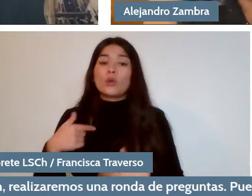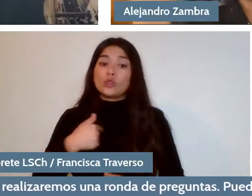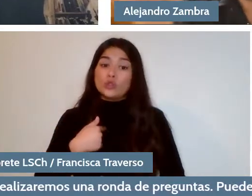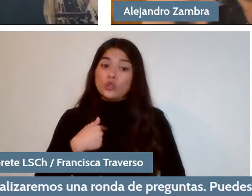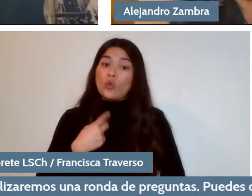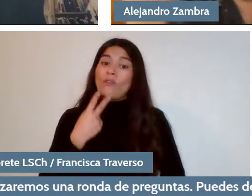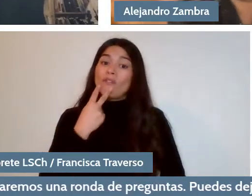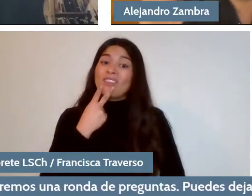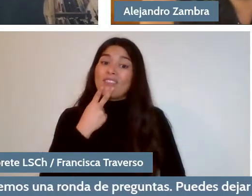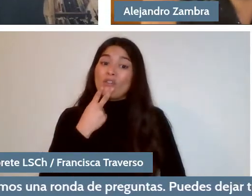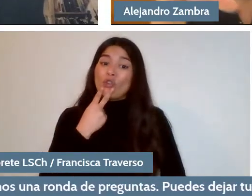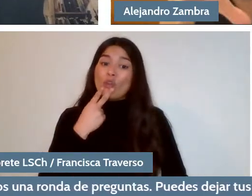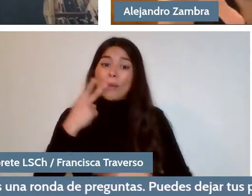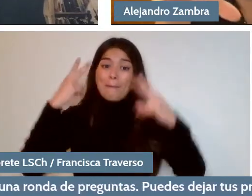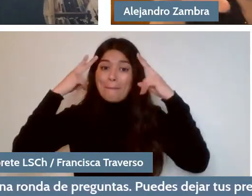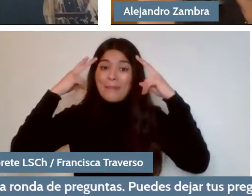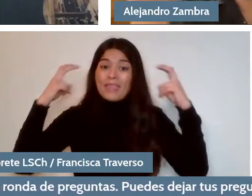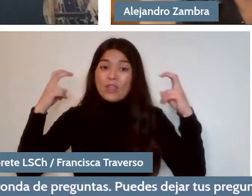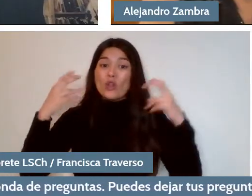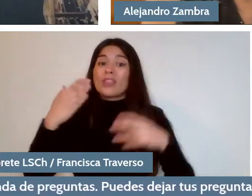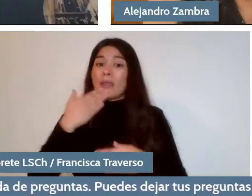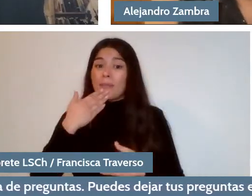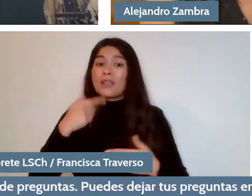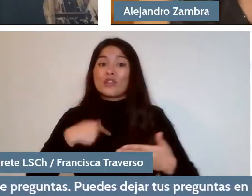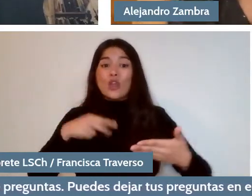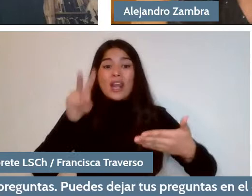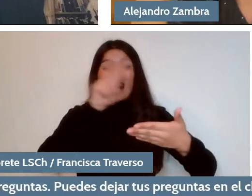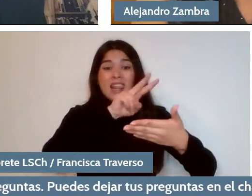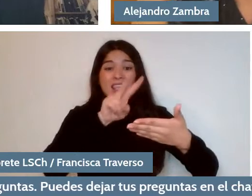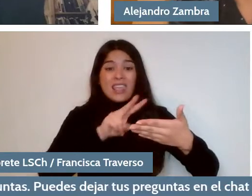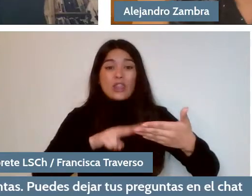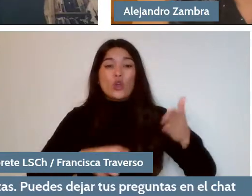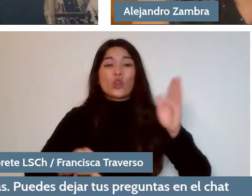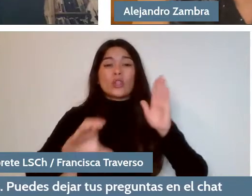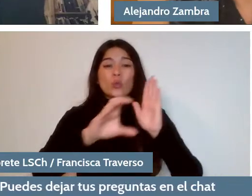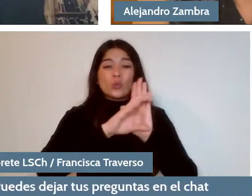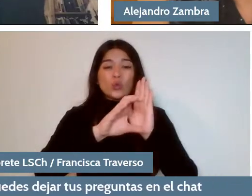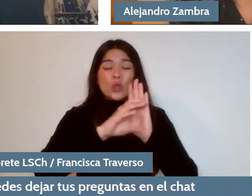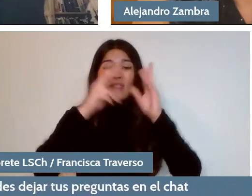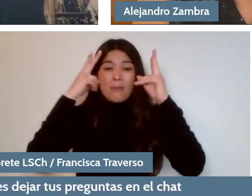I also started reading the Mexican constitution and Jazmina, my wife,